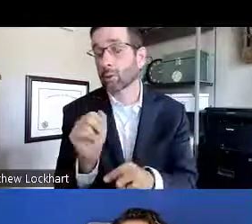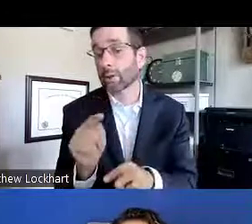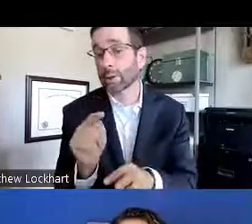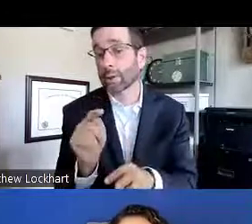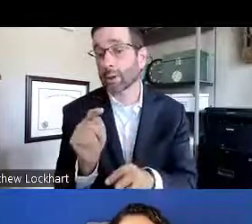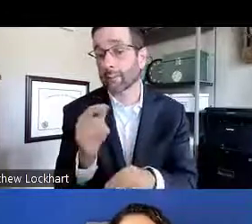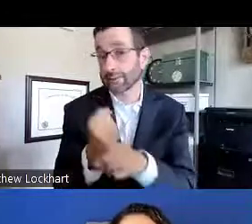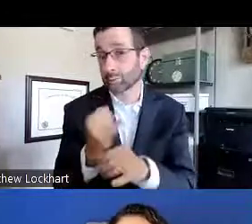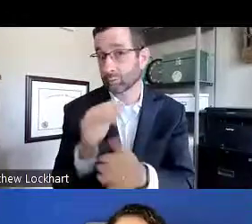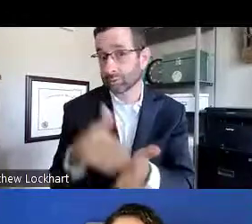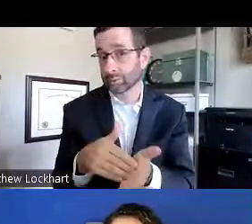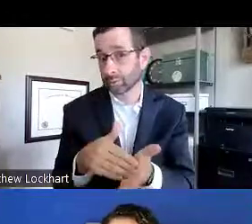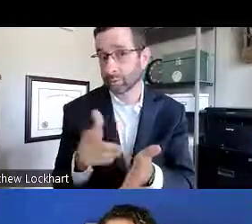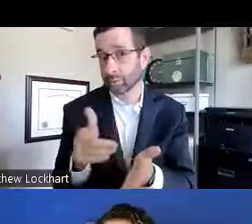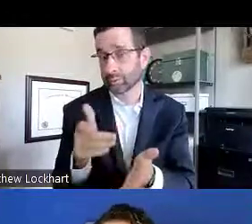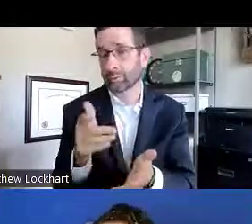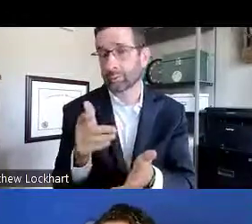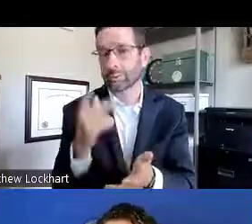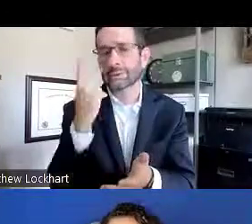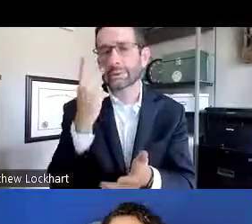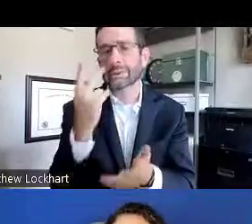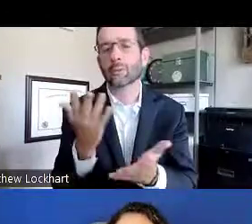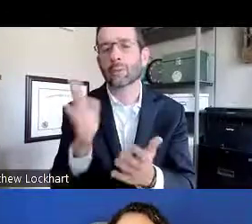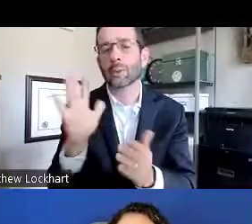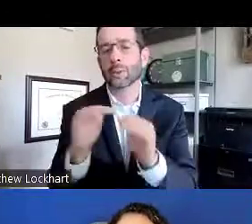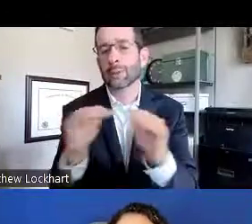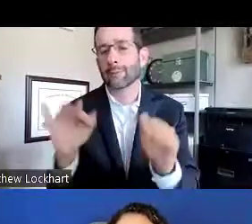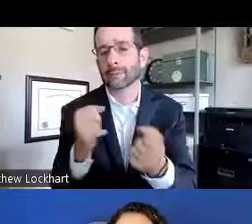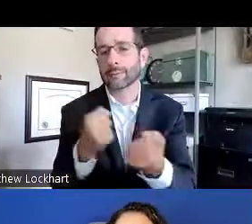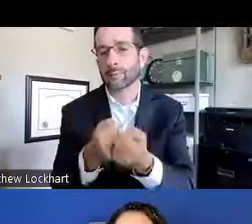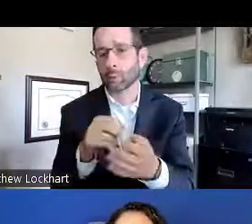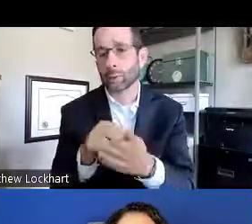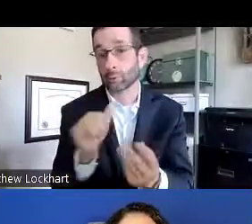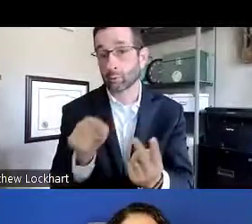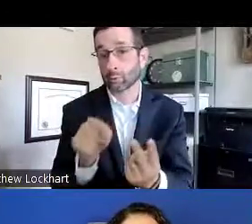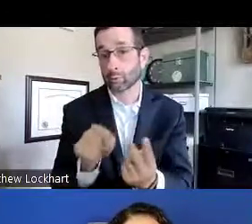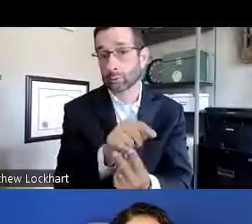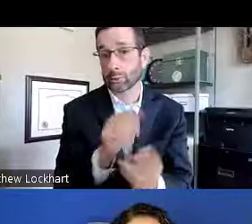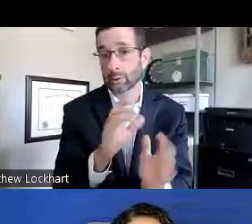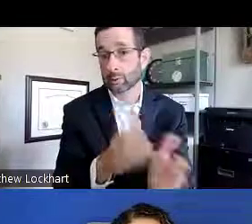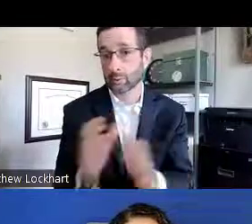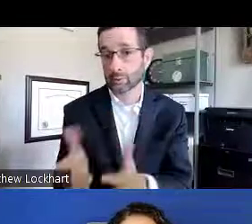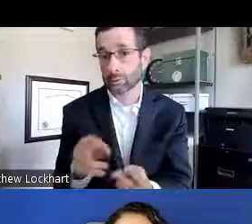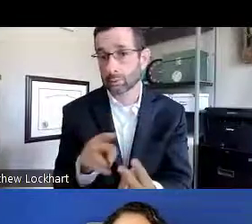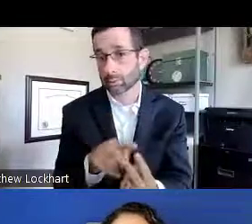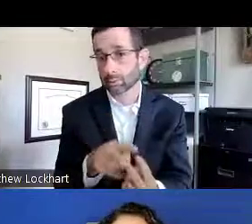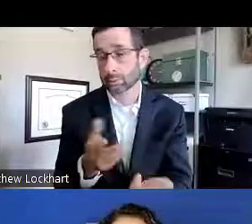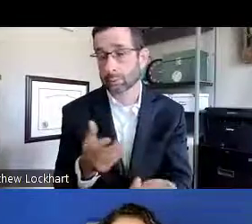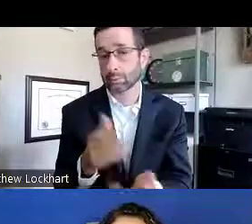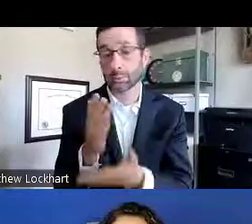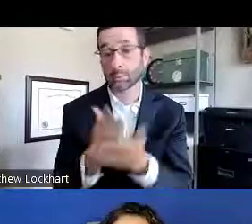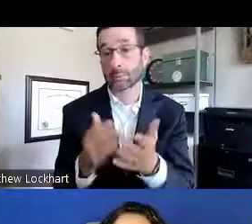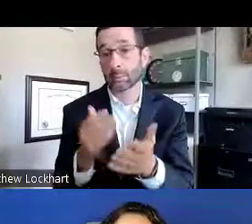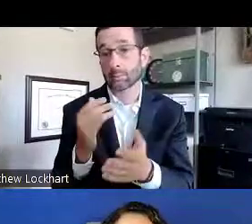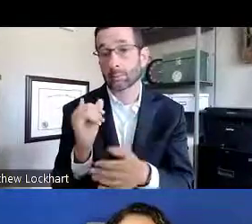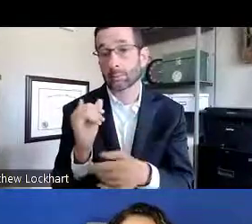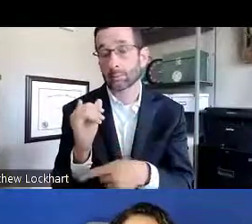or you could possibly look at institute center themselves and see what areas they're specifically